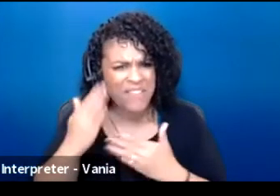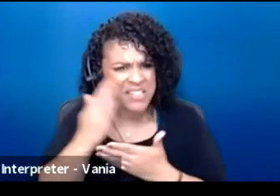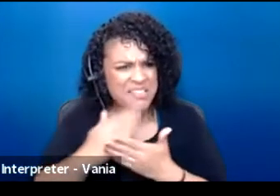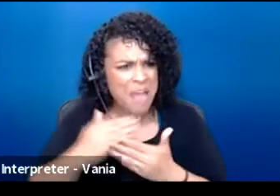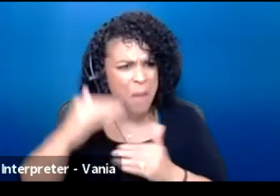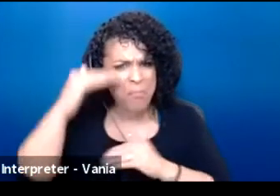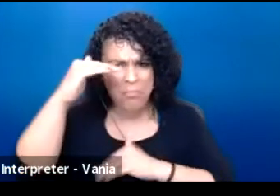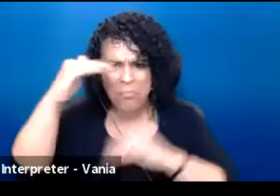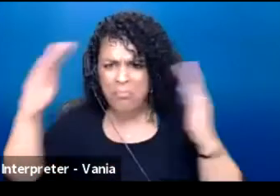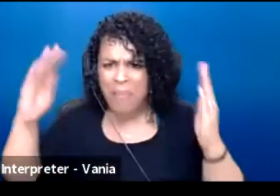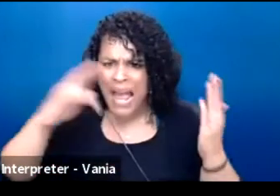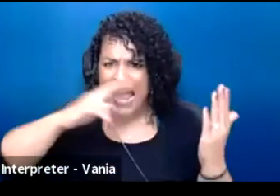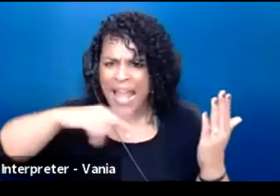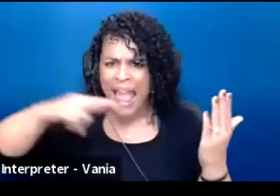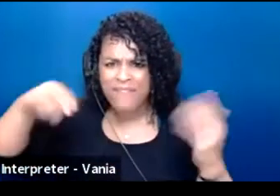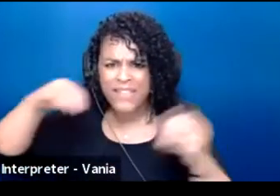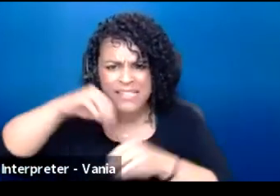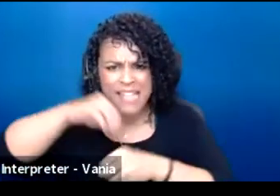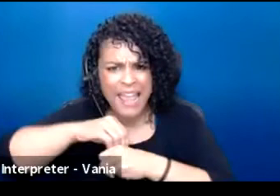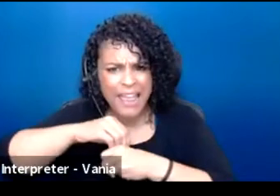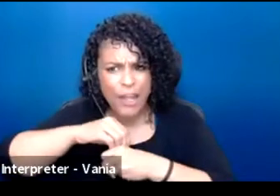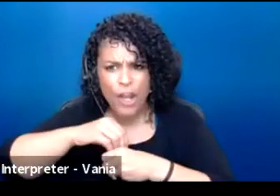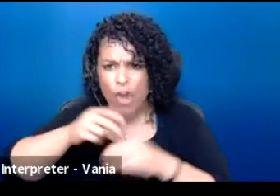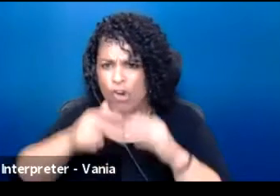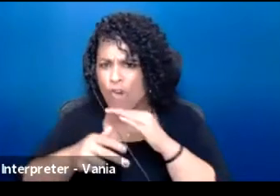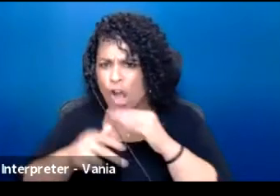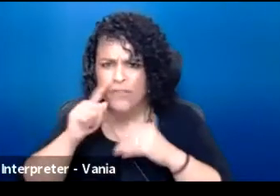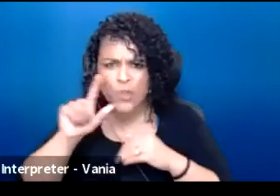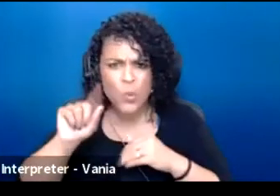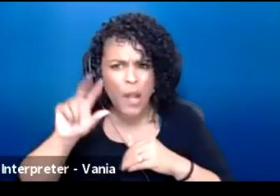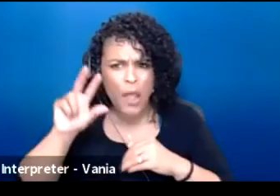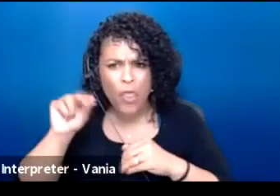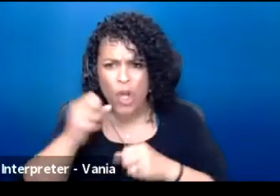"for 20, 30 years because I never thought "I was ever going to get a showing."